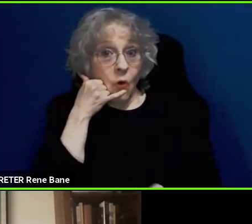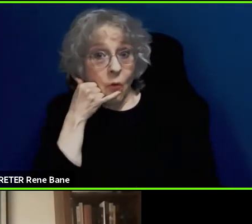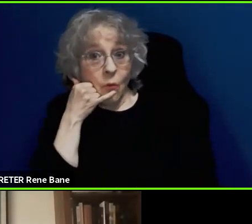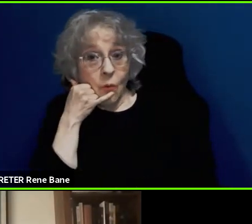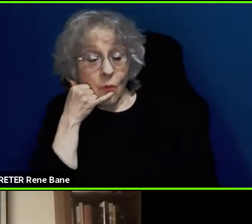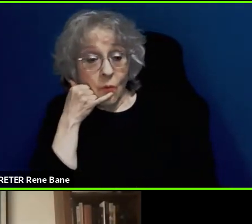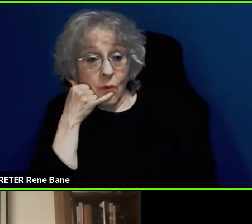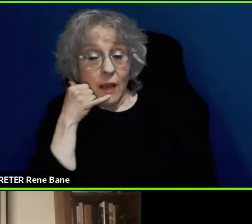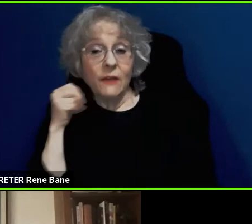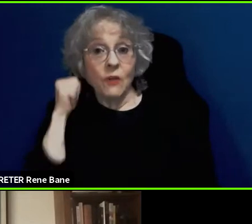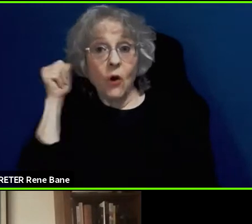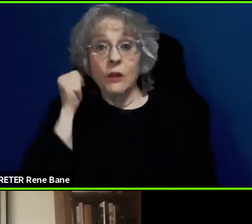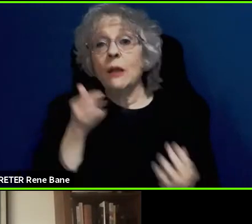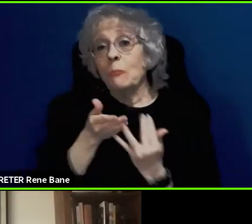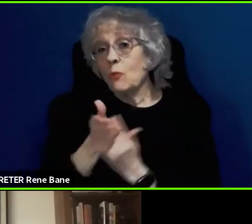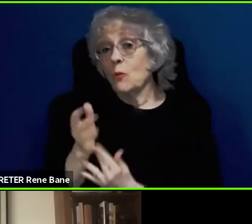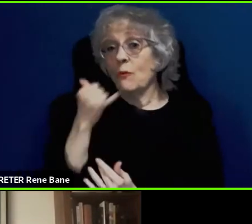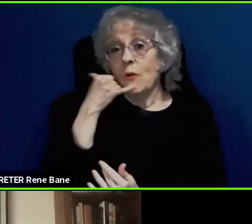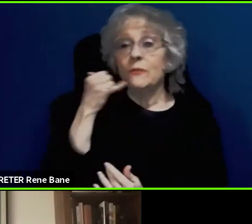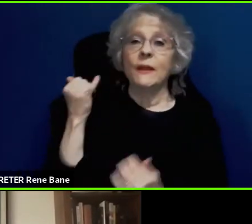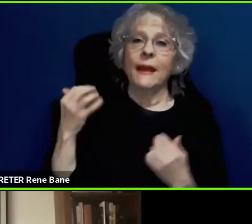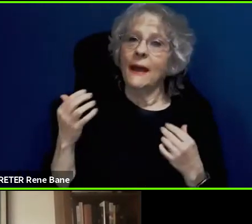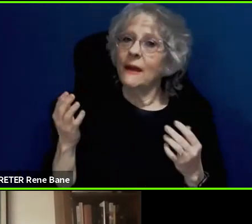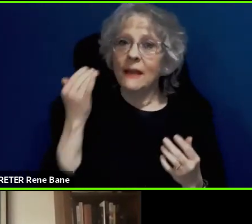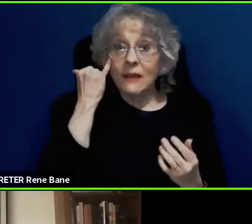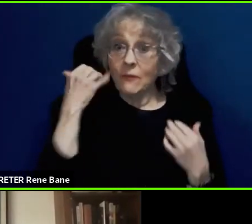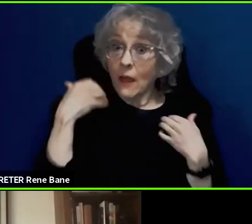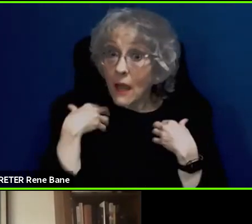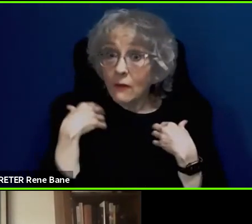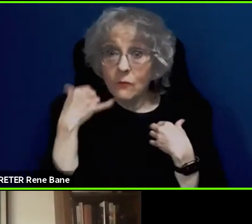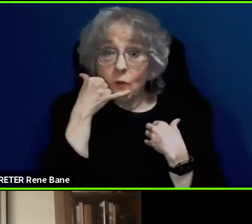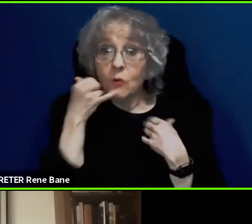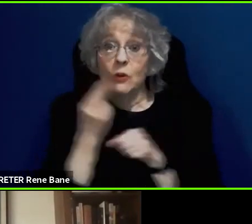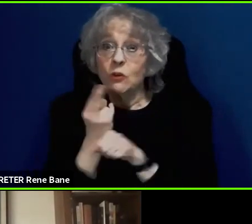back through that. So if they have a phone and it already couples with their hearing aid, when they